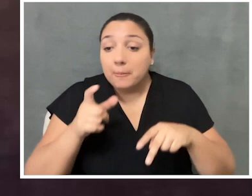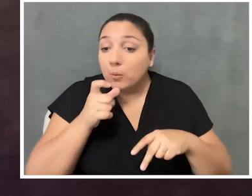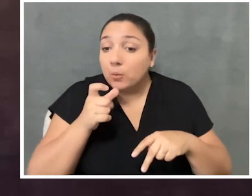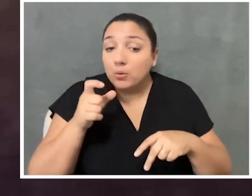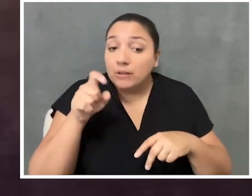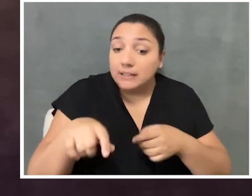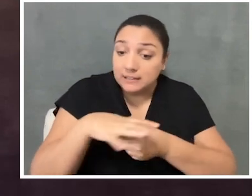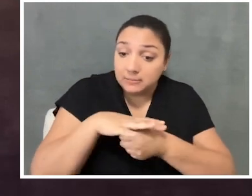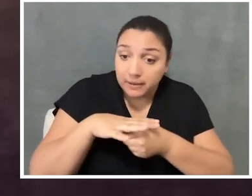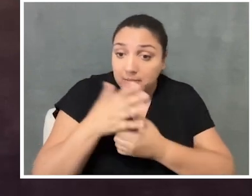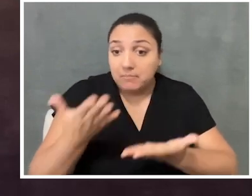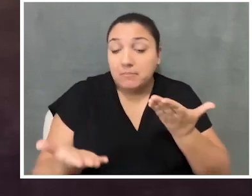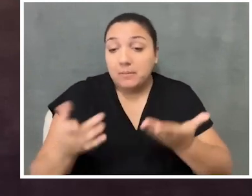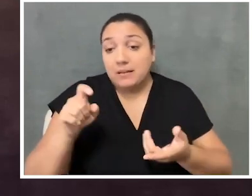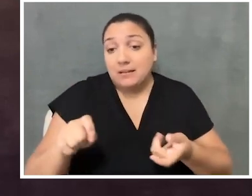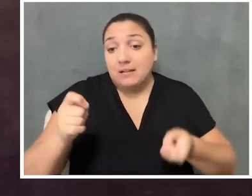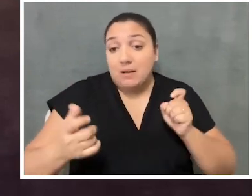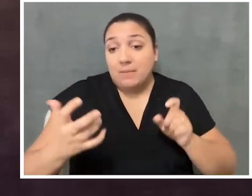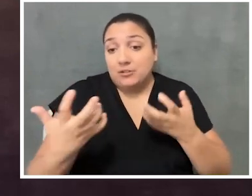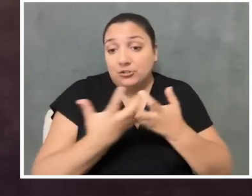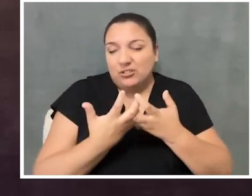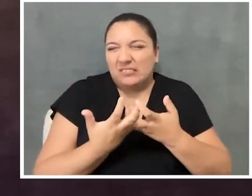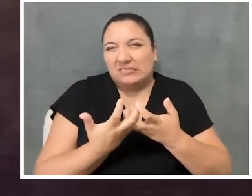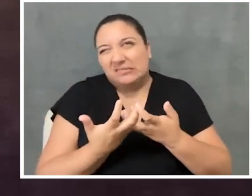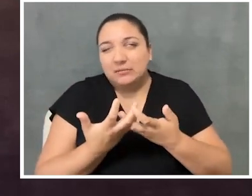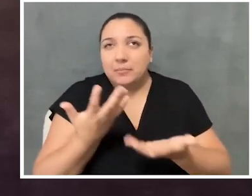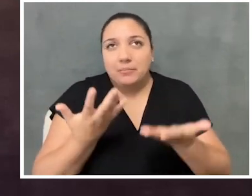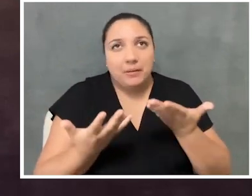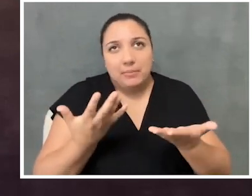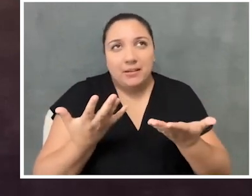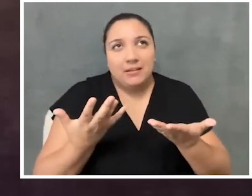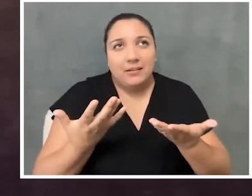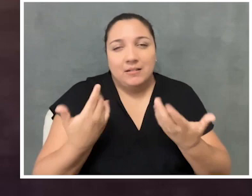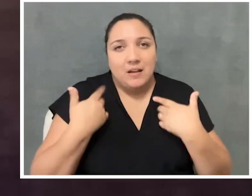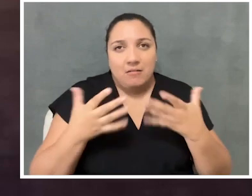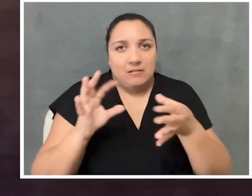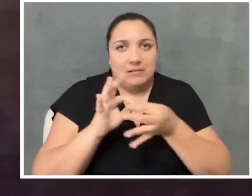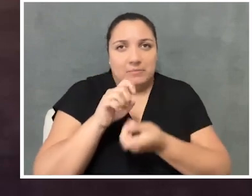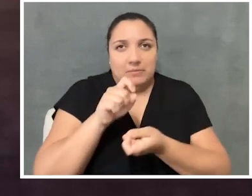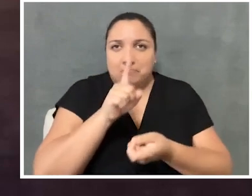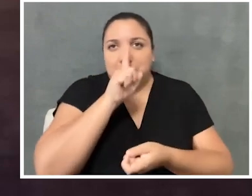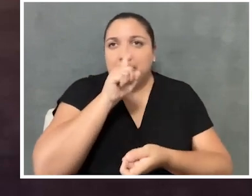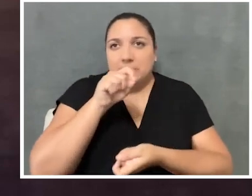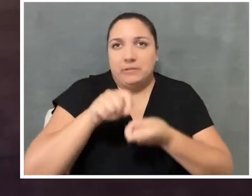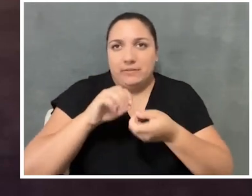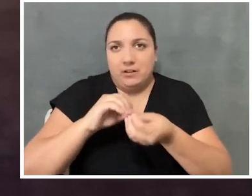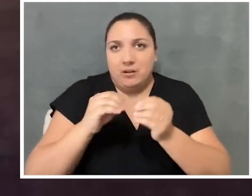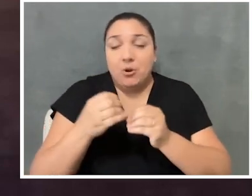I would even pull back from saying, a certain number of people, if we are building for accessibility,